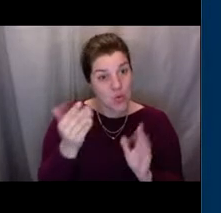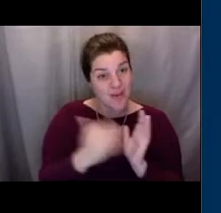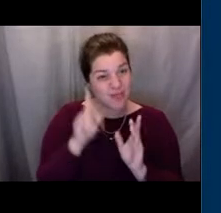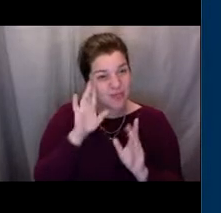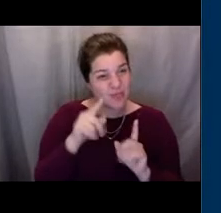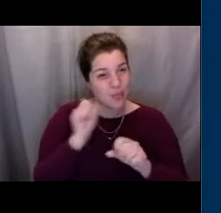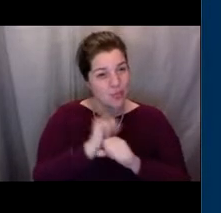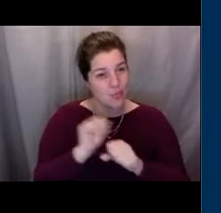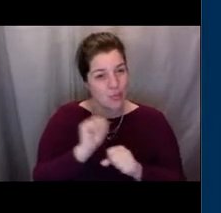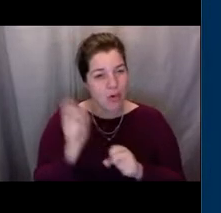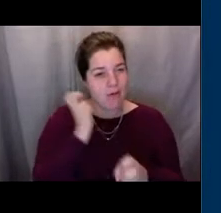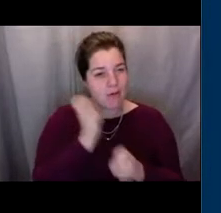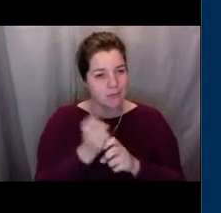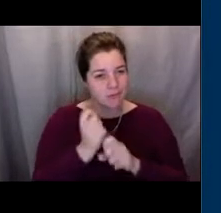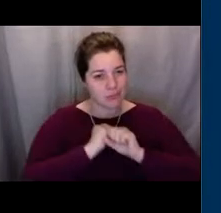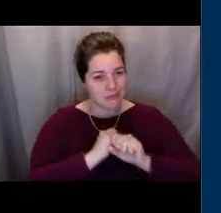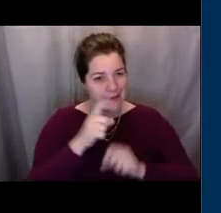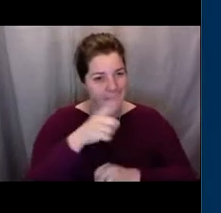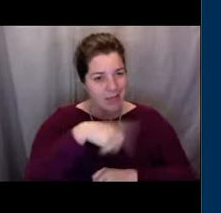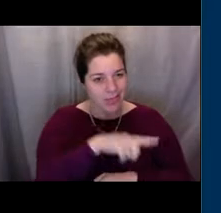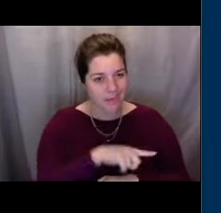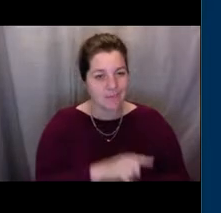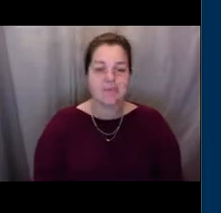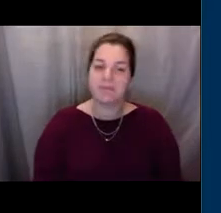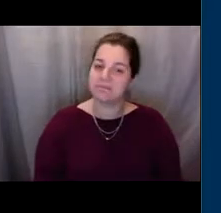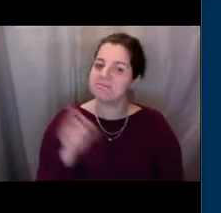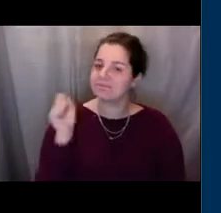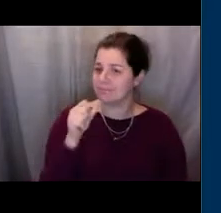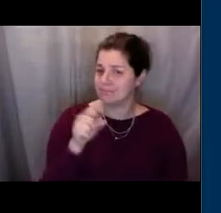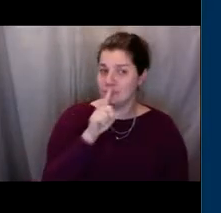Yeah, well, it was a great time. We hope you enjoyed it.